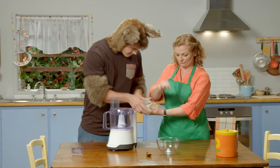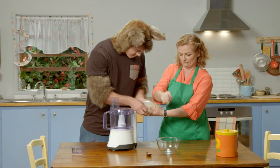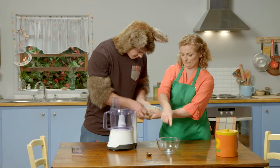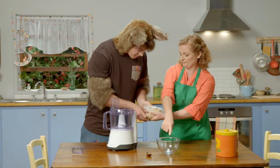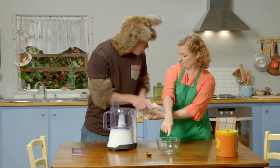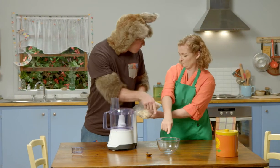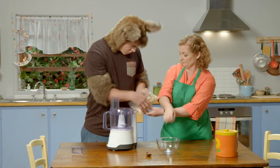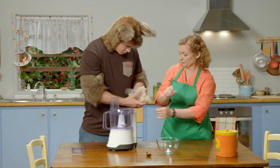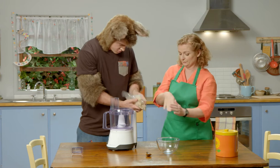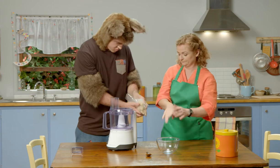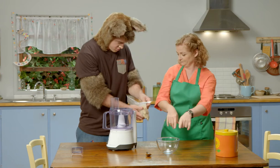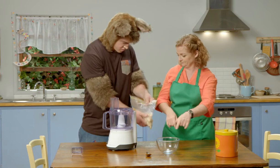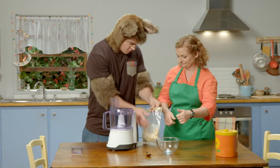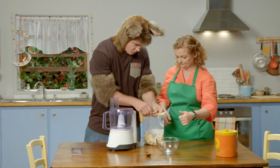Can you put those in the bowl, please?